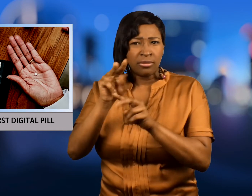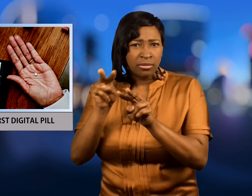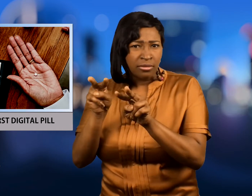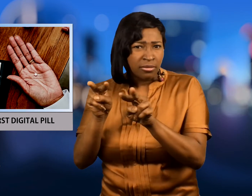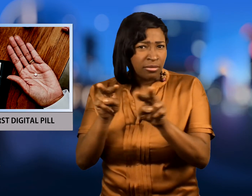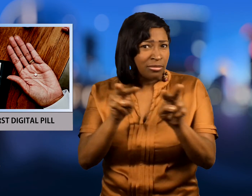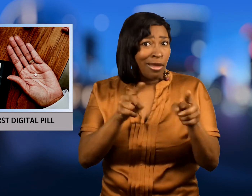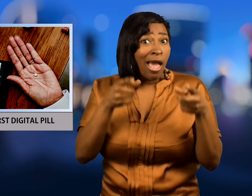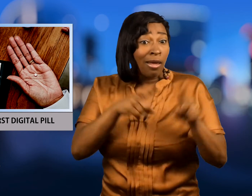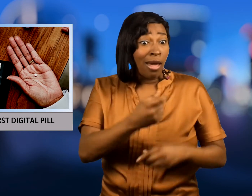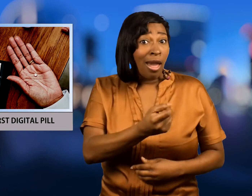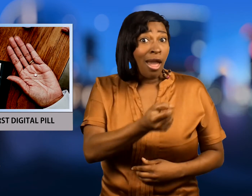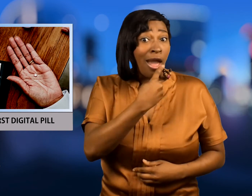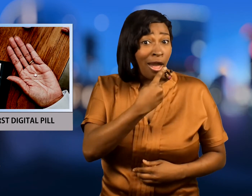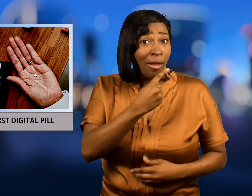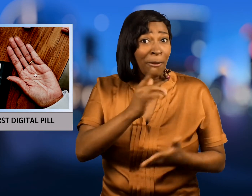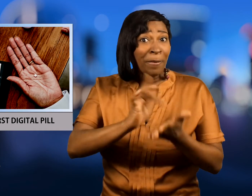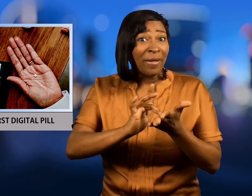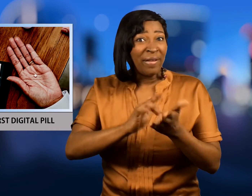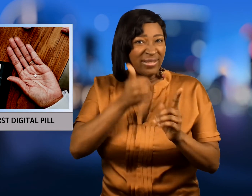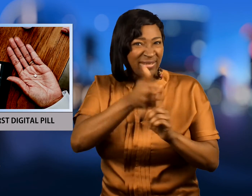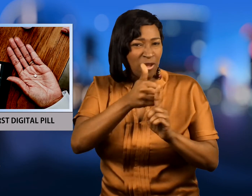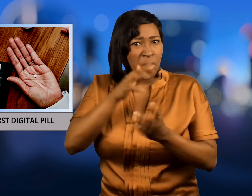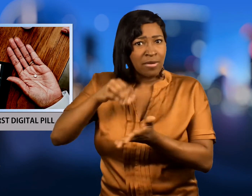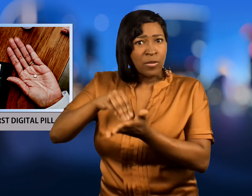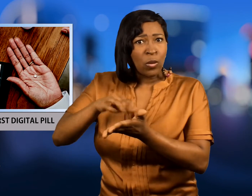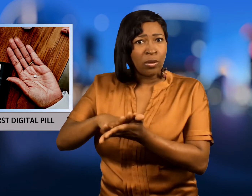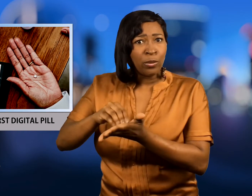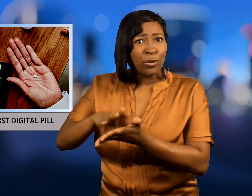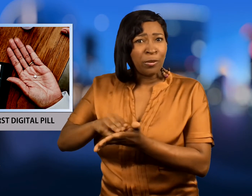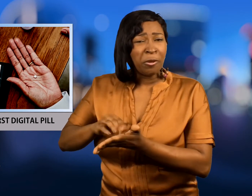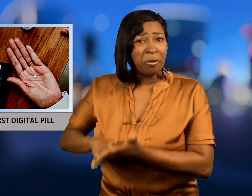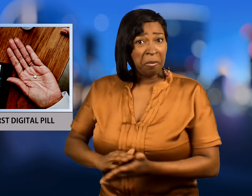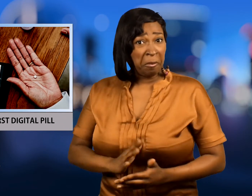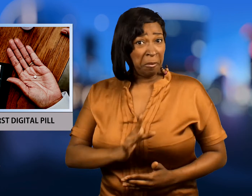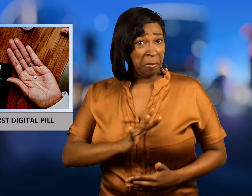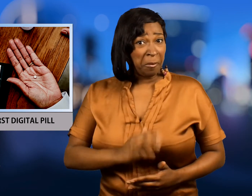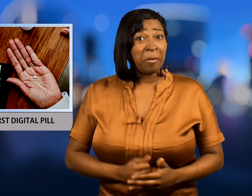device that records when the medication is taken.